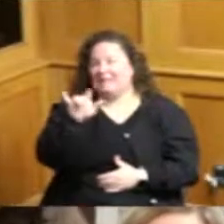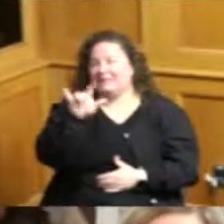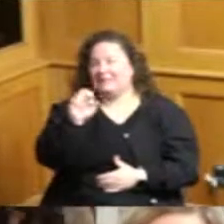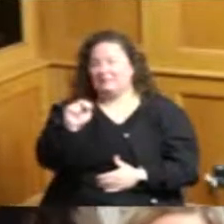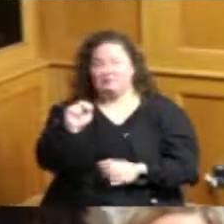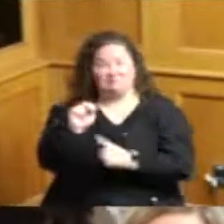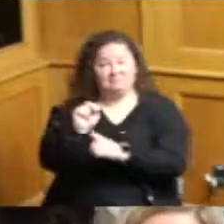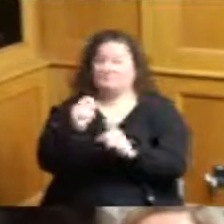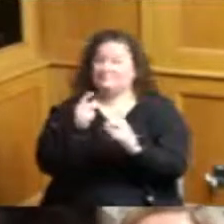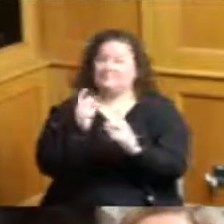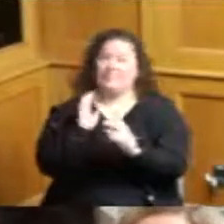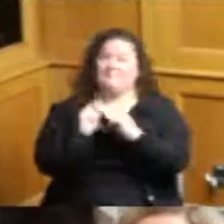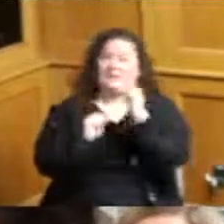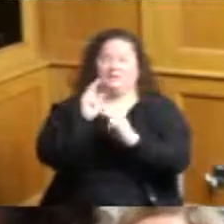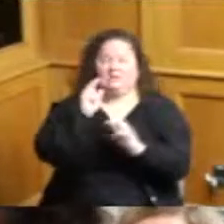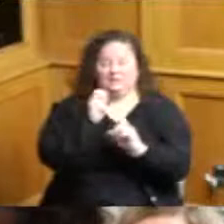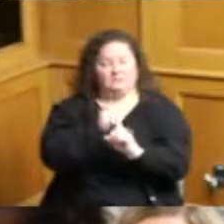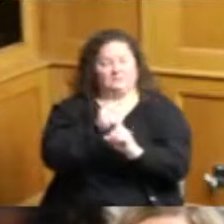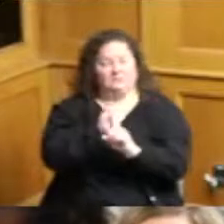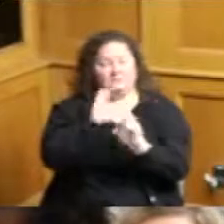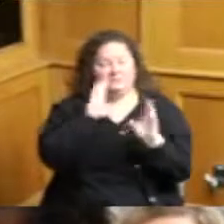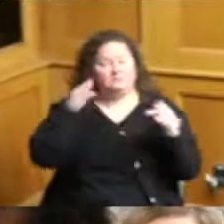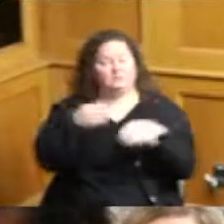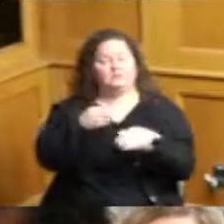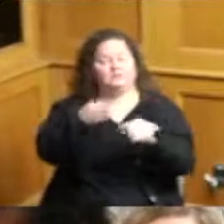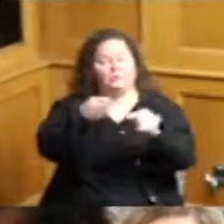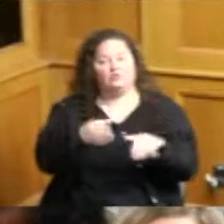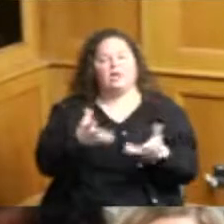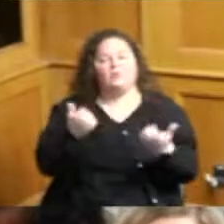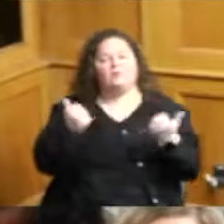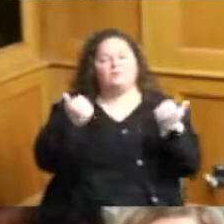you so I thought that he'd have an opportunity to speak and and from that point I don't want to hog